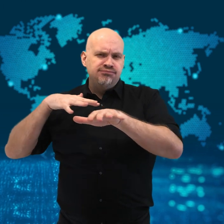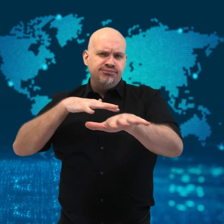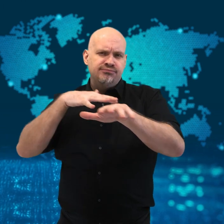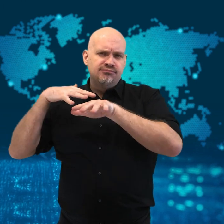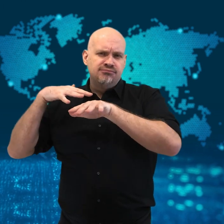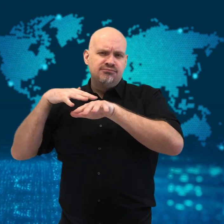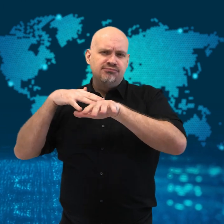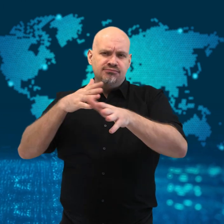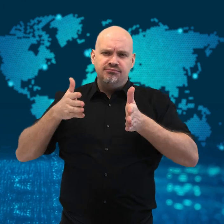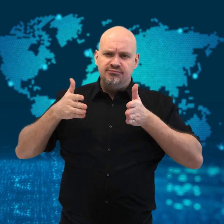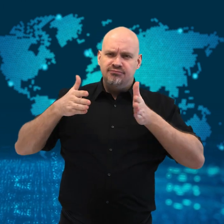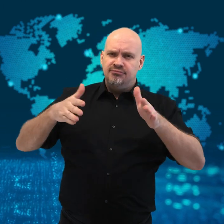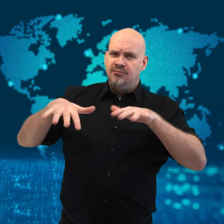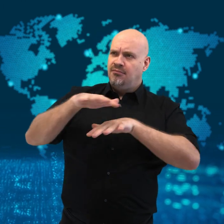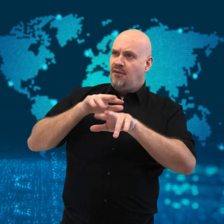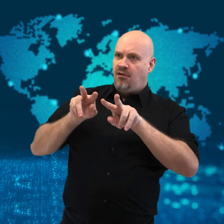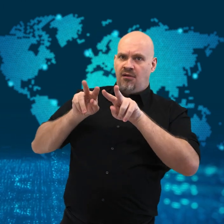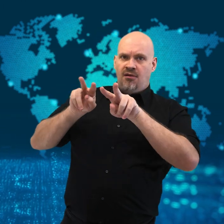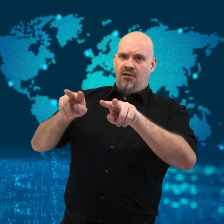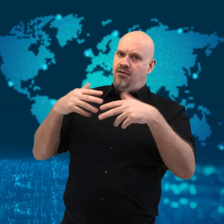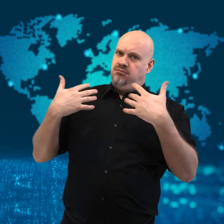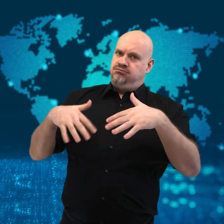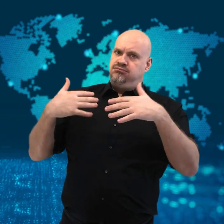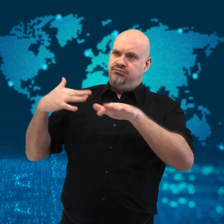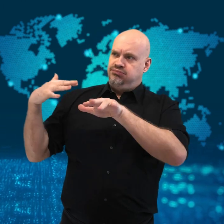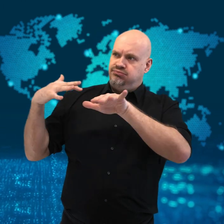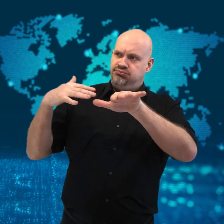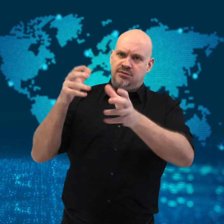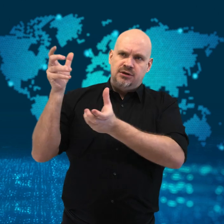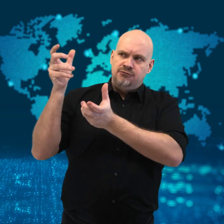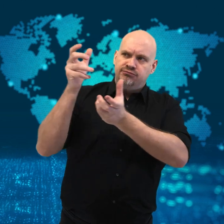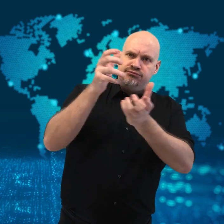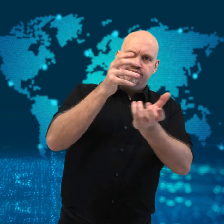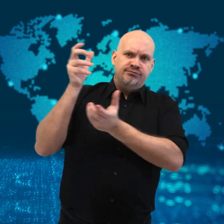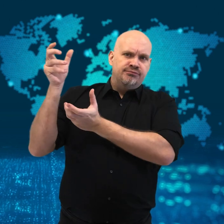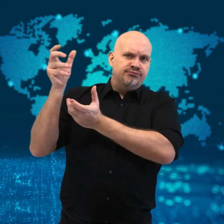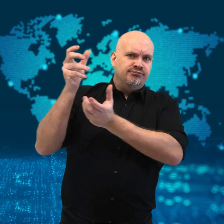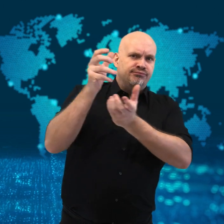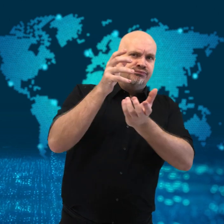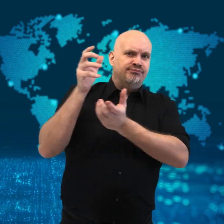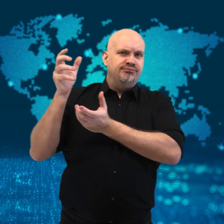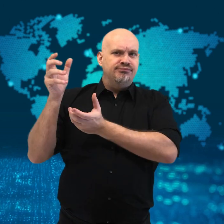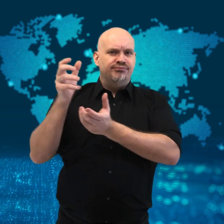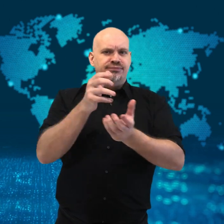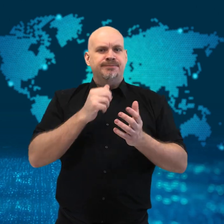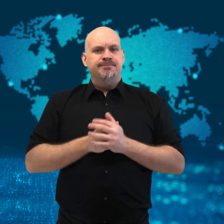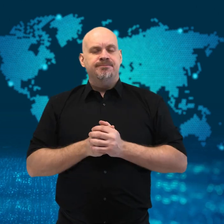through the streets in a special event.